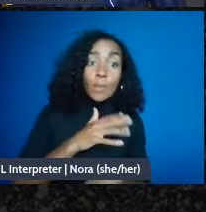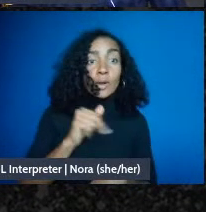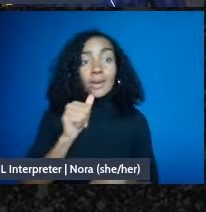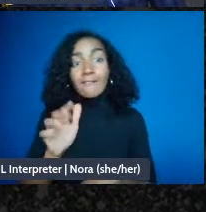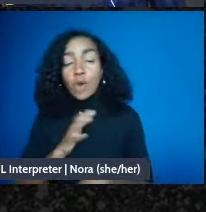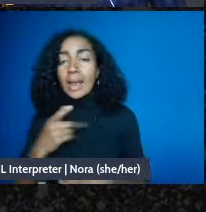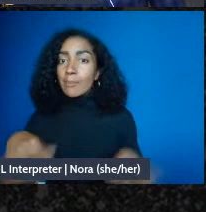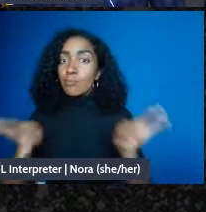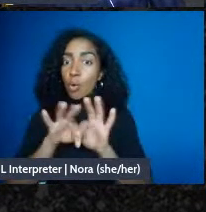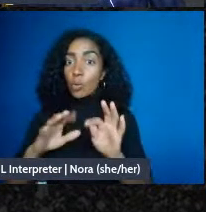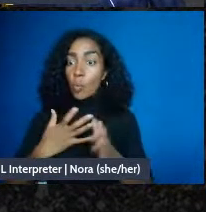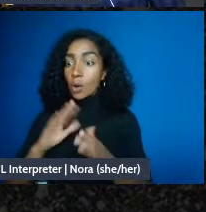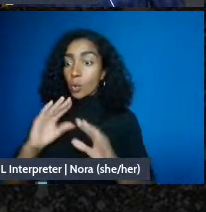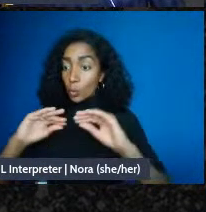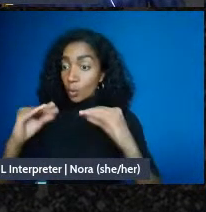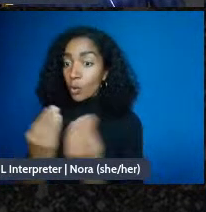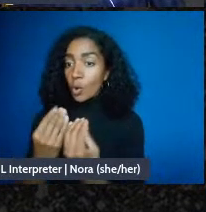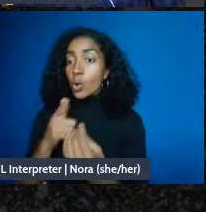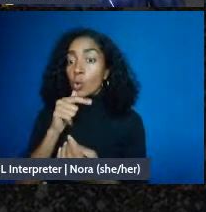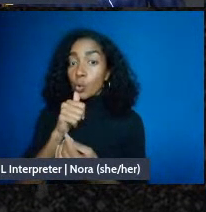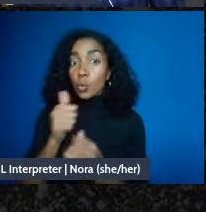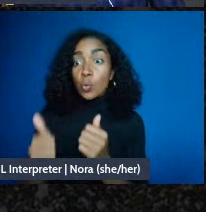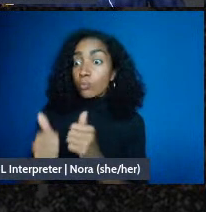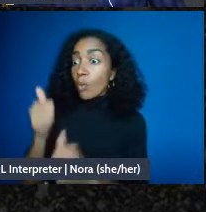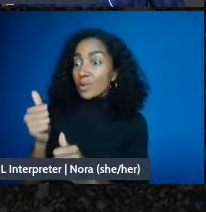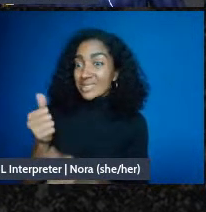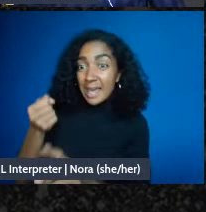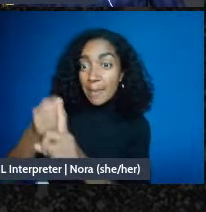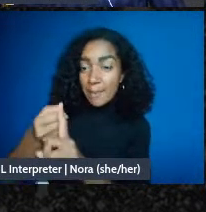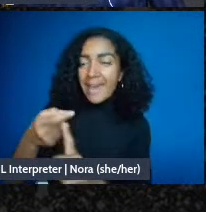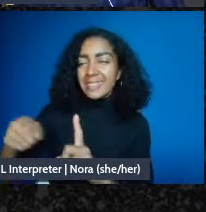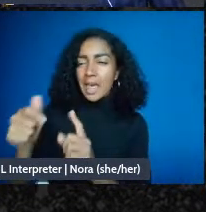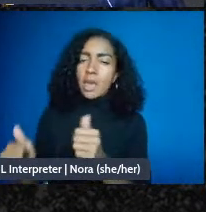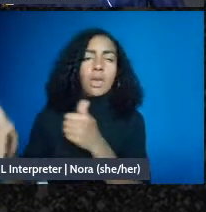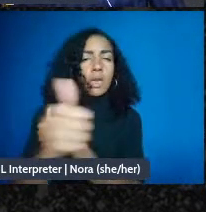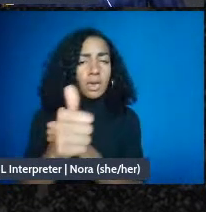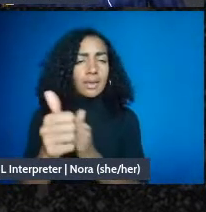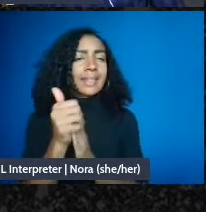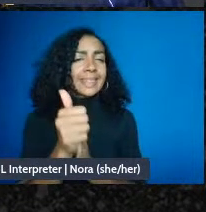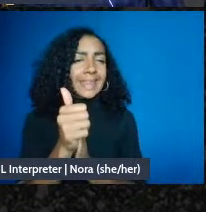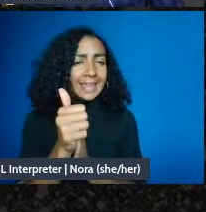our communities with the most at stake, let's make sure that we're not putting up barriers to prevent